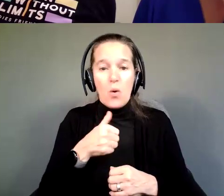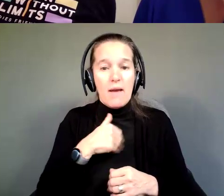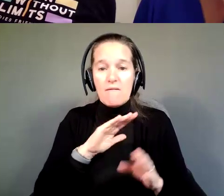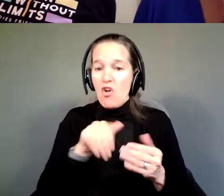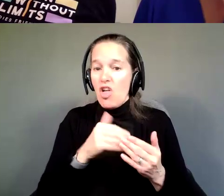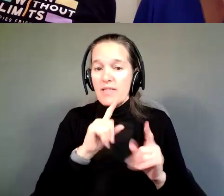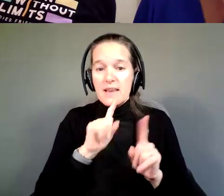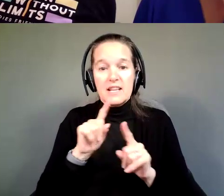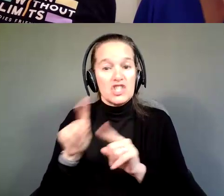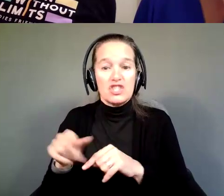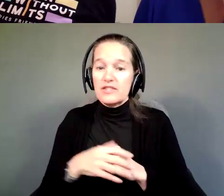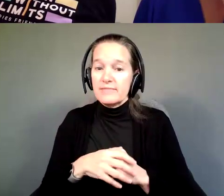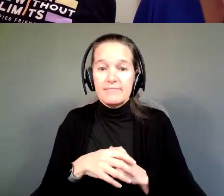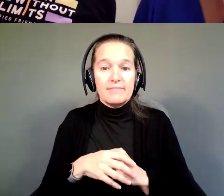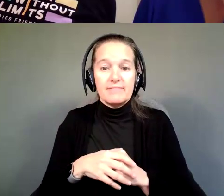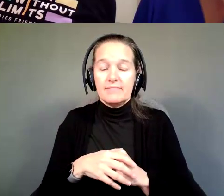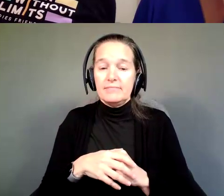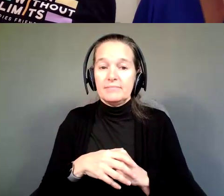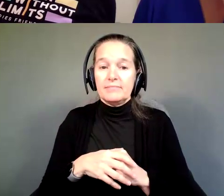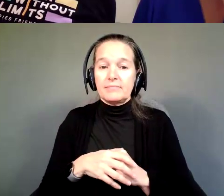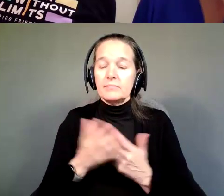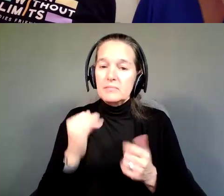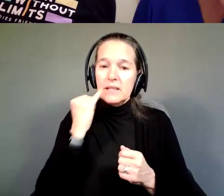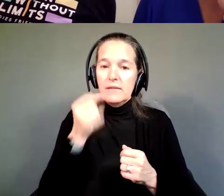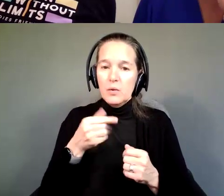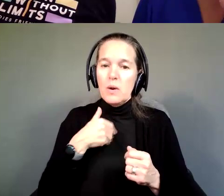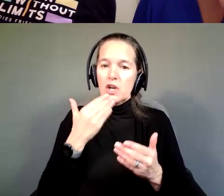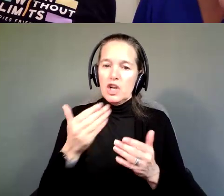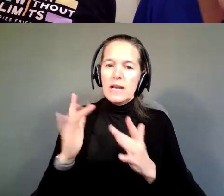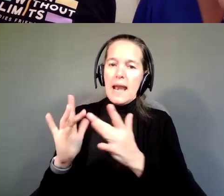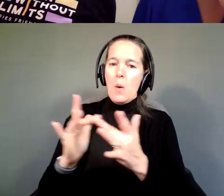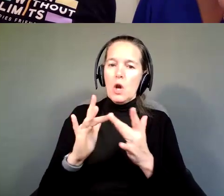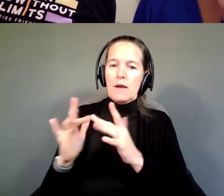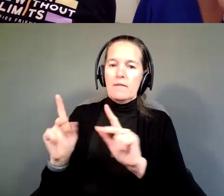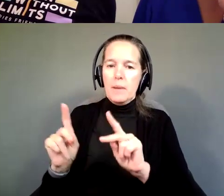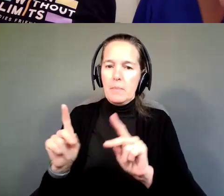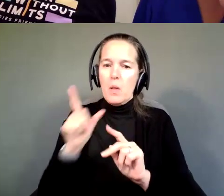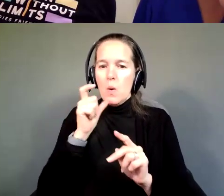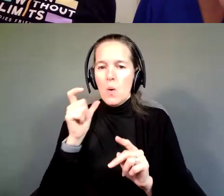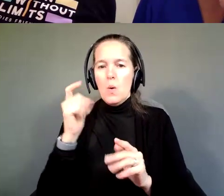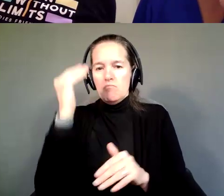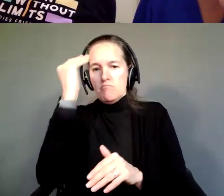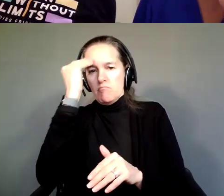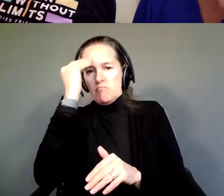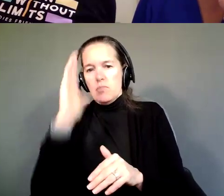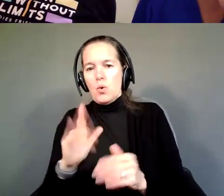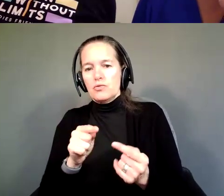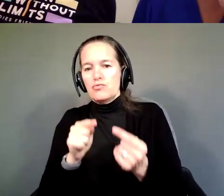So, I just think if you have a good network of other people that know your struggle.